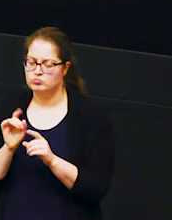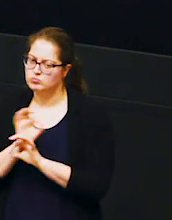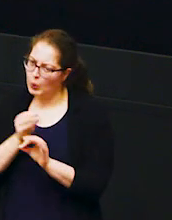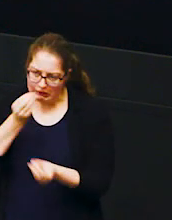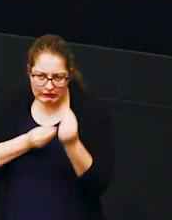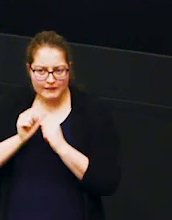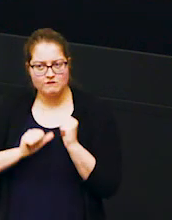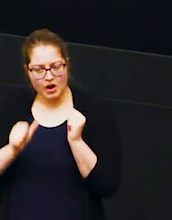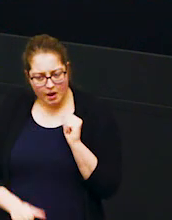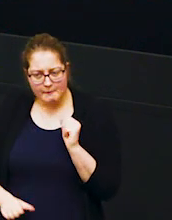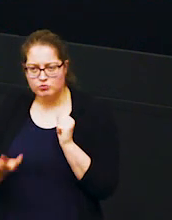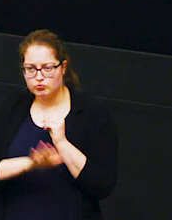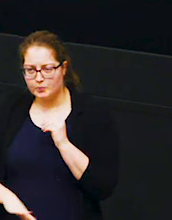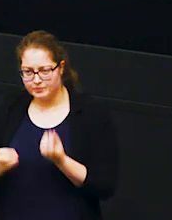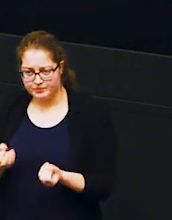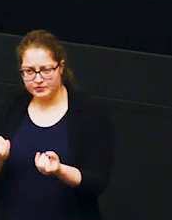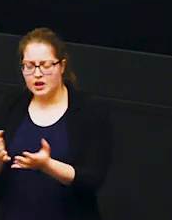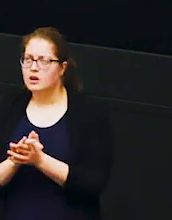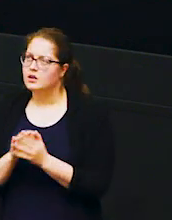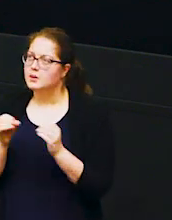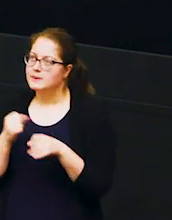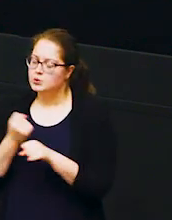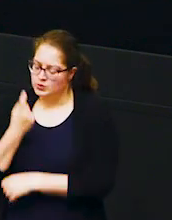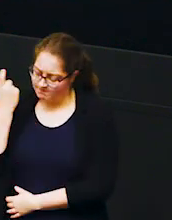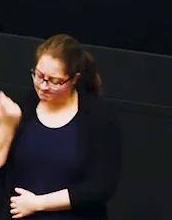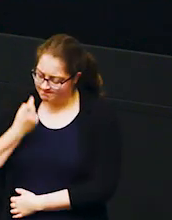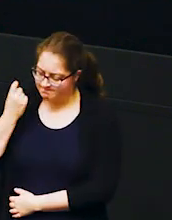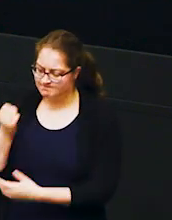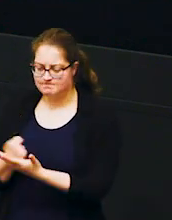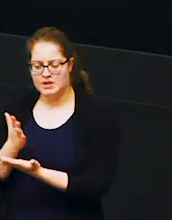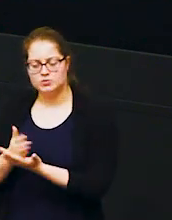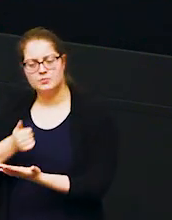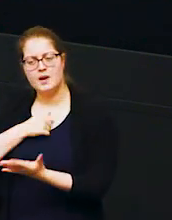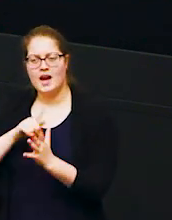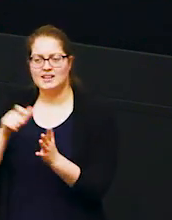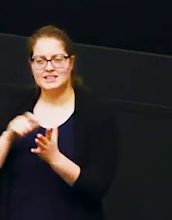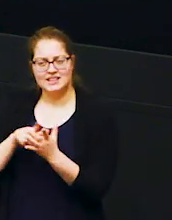so beetle just juices just thinking all i can do is make sure my little acacia is well prepared